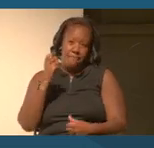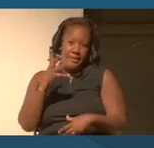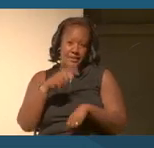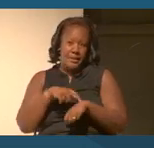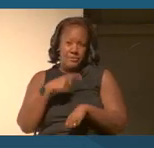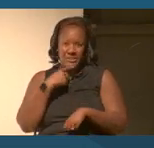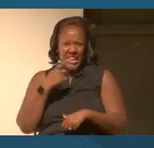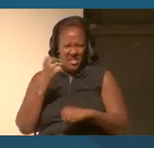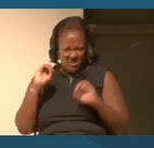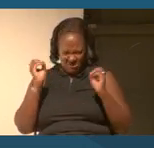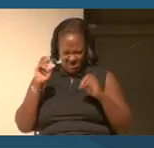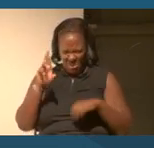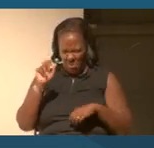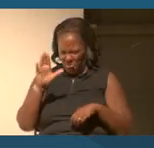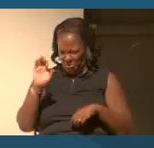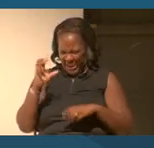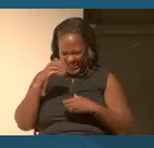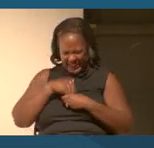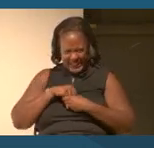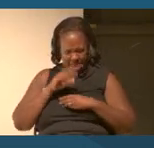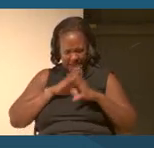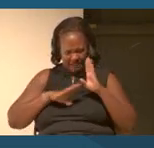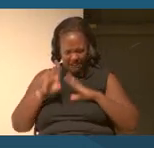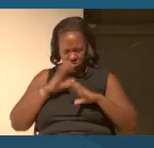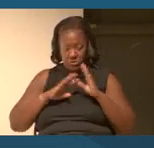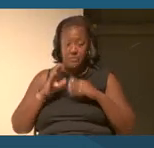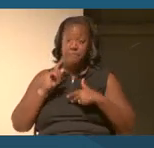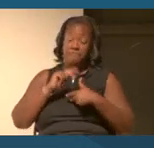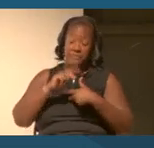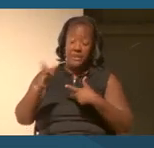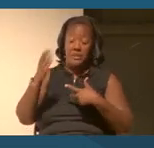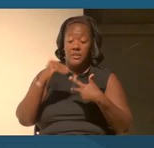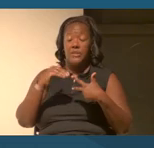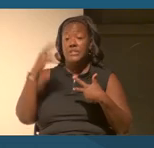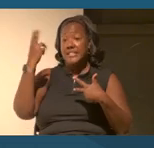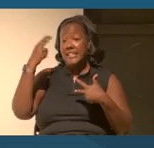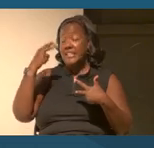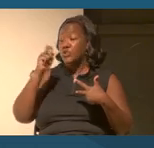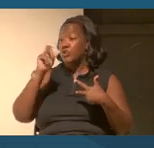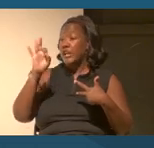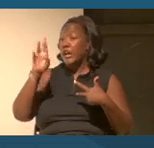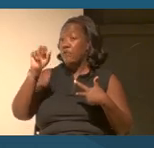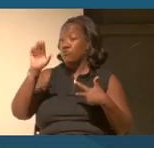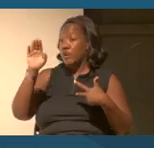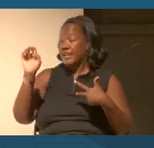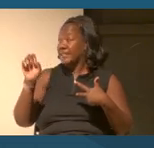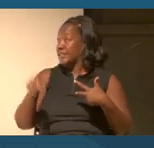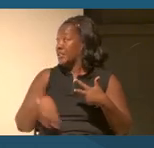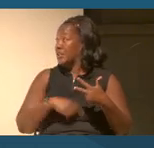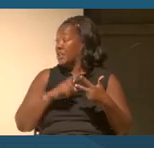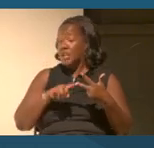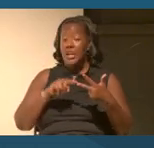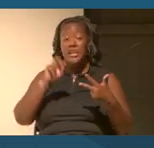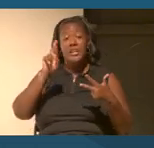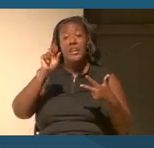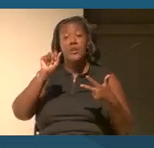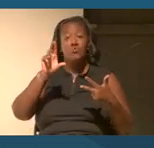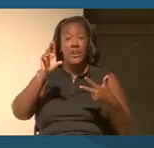There are these little tweaks, et cetera. But there's a science of race, there's the history of race and racism which is much of what we're talking about.